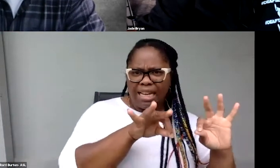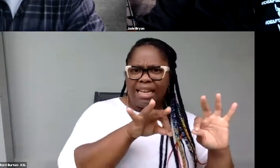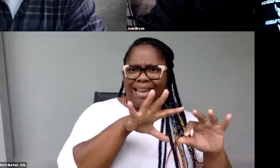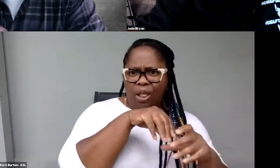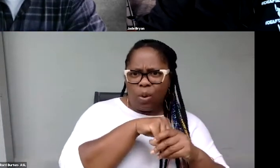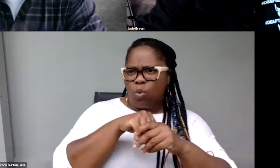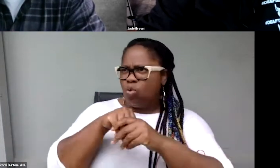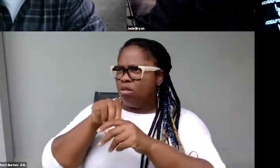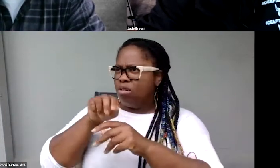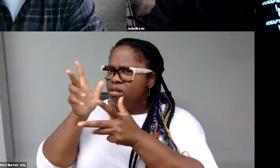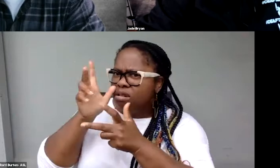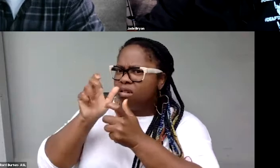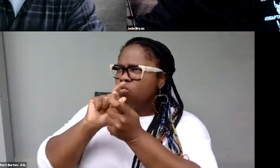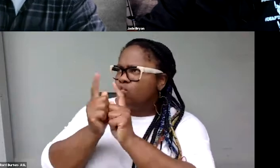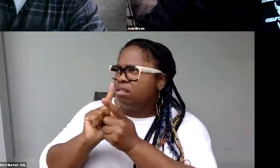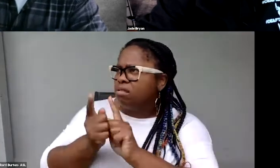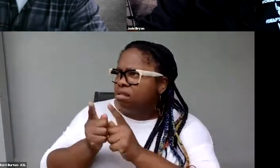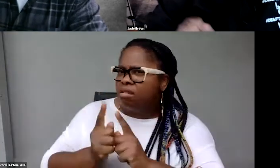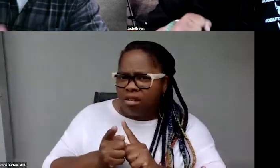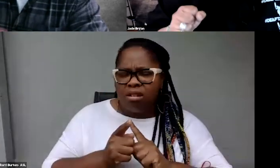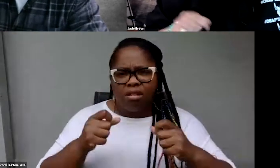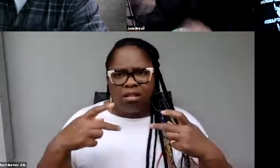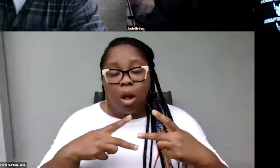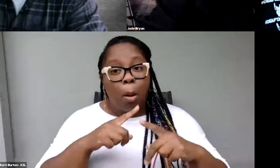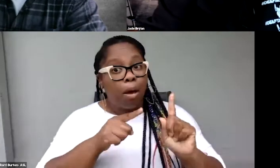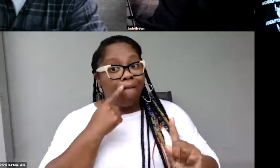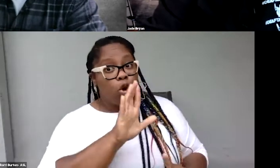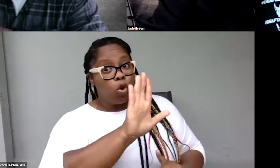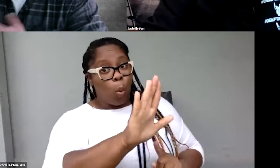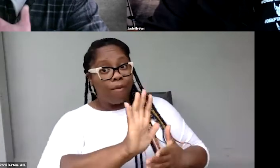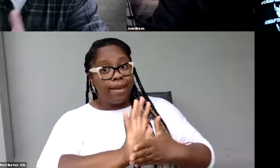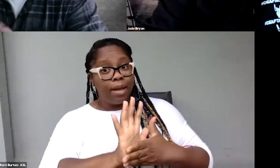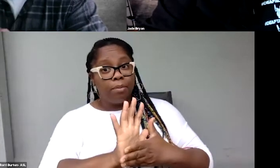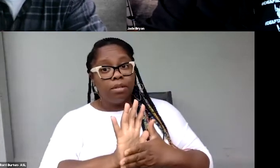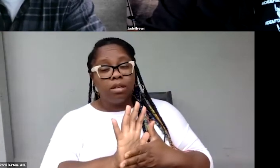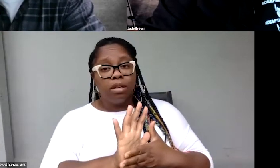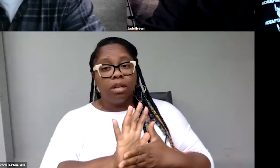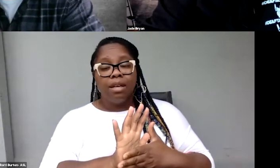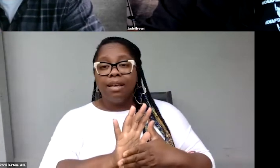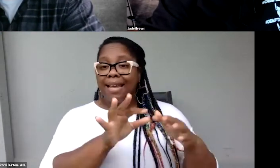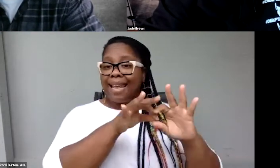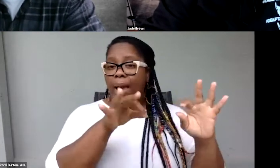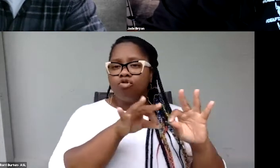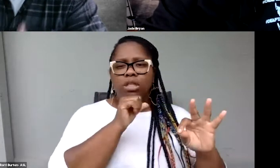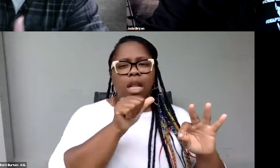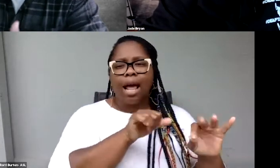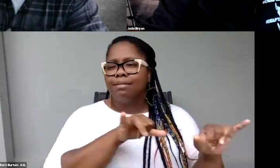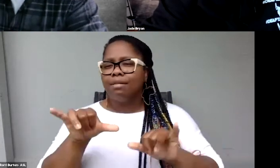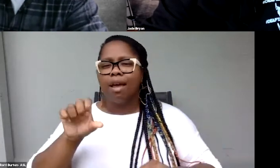And in the case of your films, captions are not subtitles for the deaf and hard and hearing, captions are actually